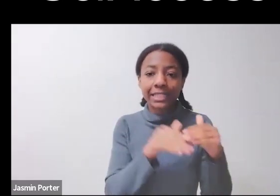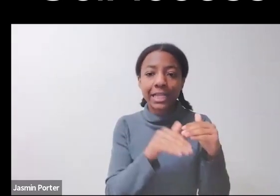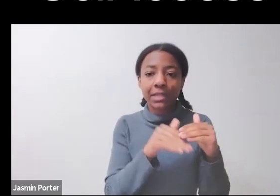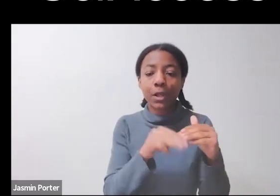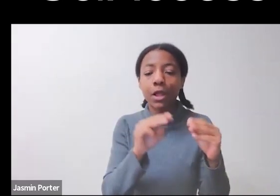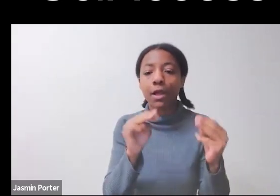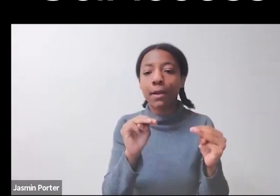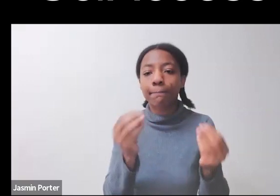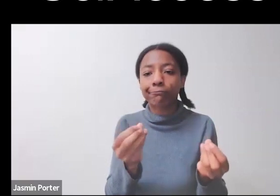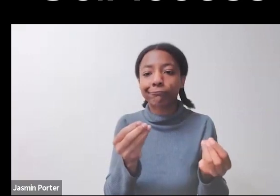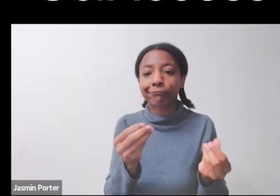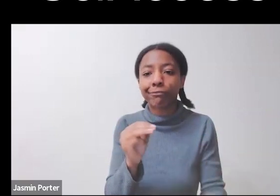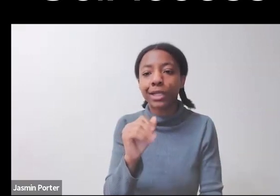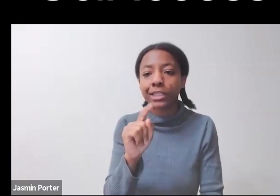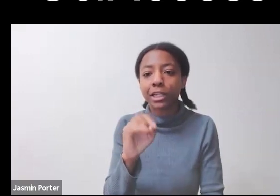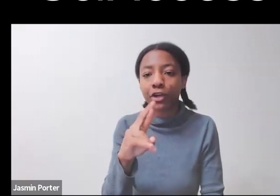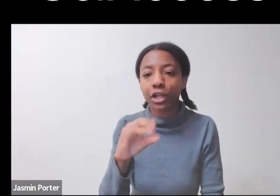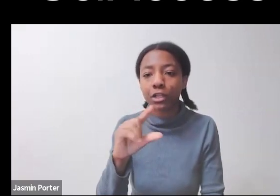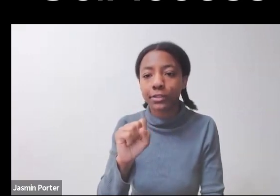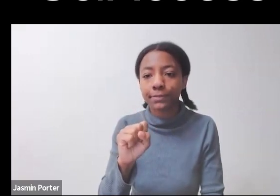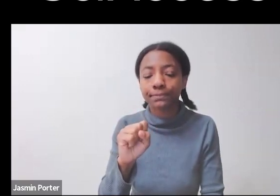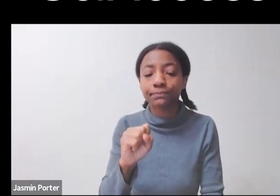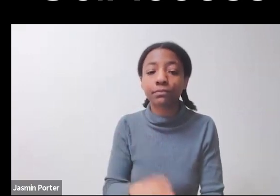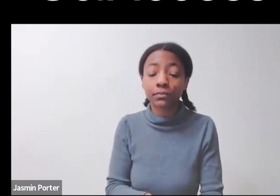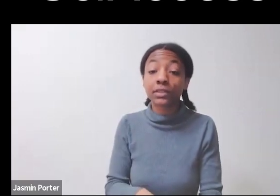the ladder in the administration, but no one,